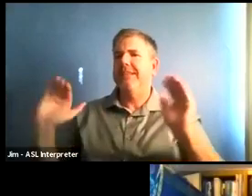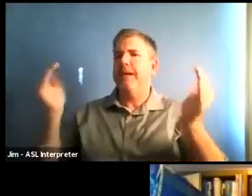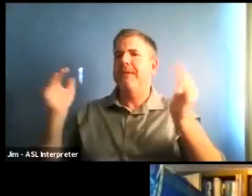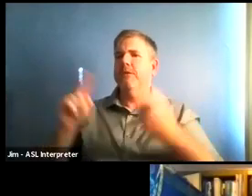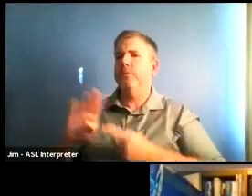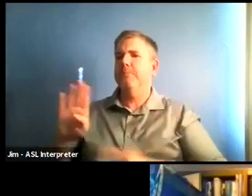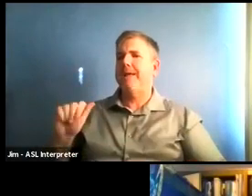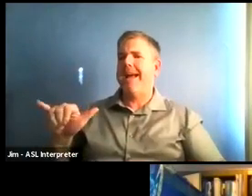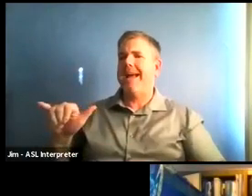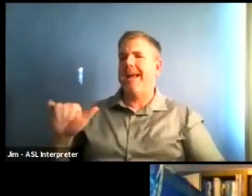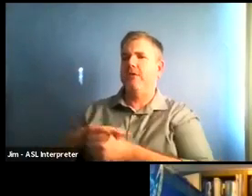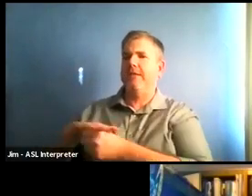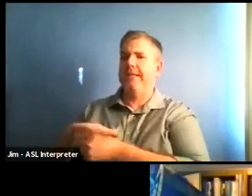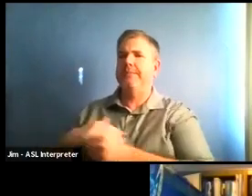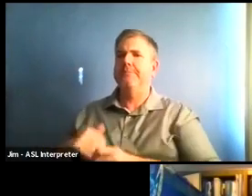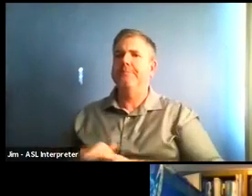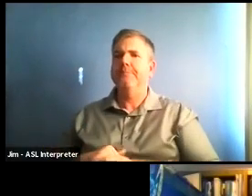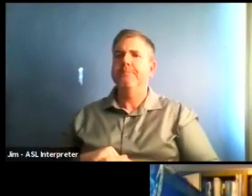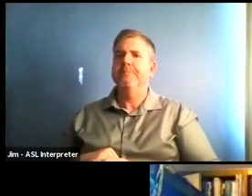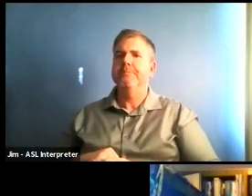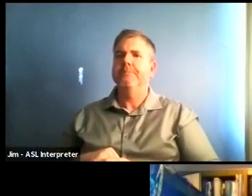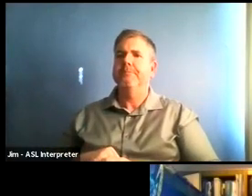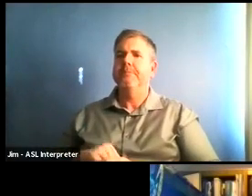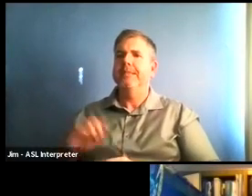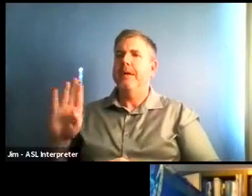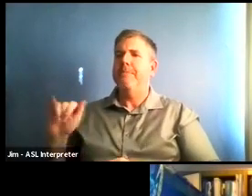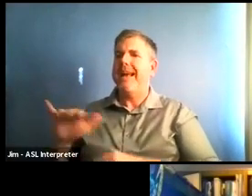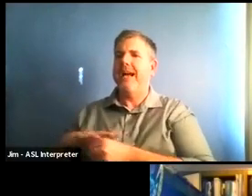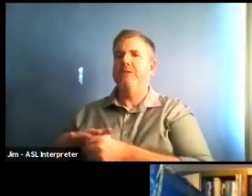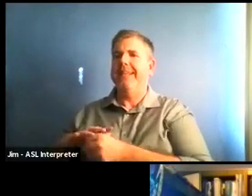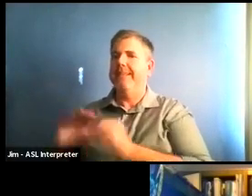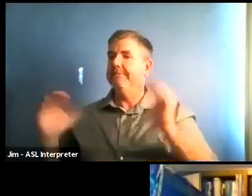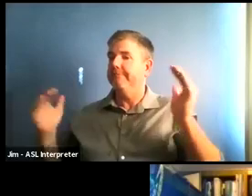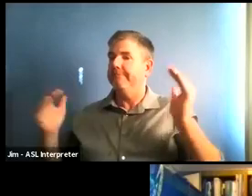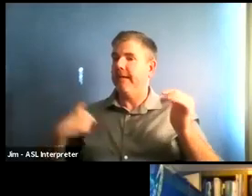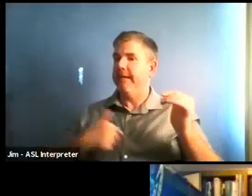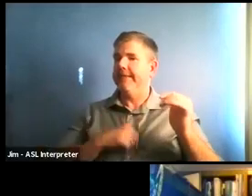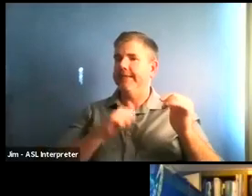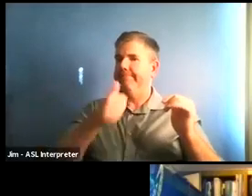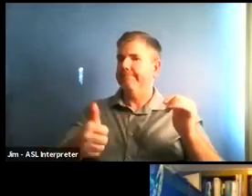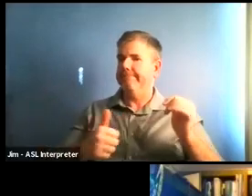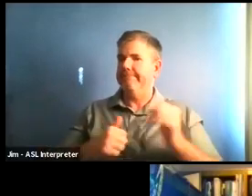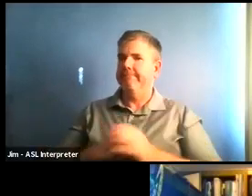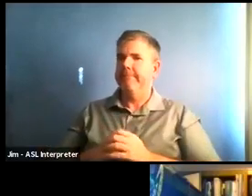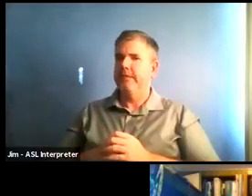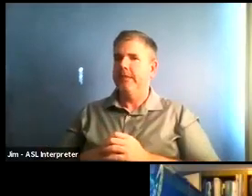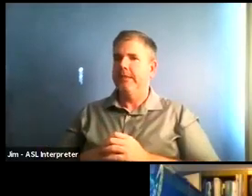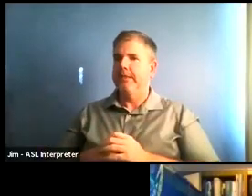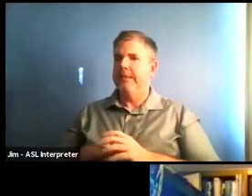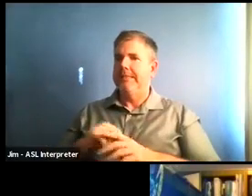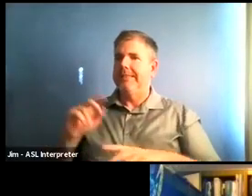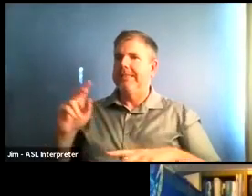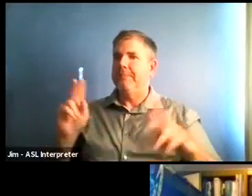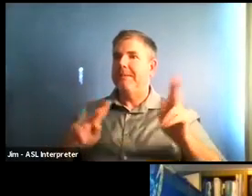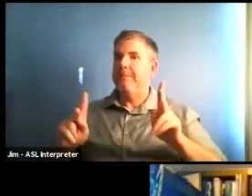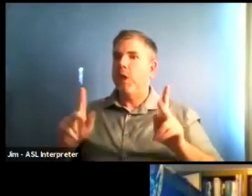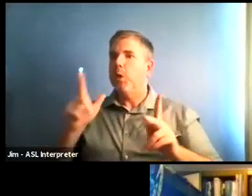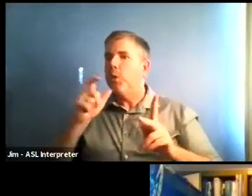Monterey County, in that we are a home to tourism, agriculture and industry. And tourism is a big one